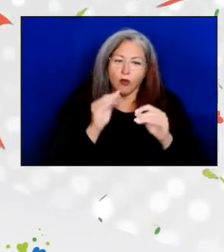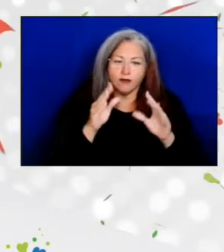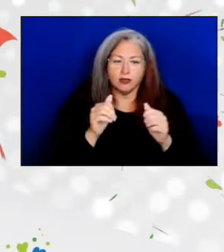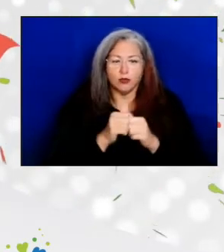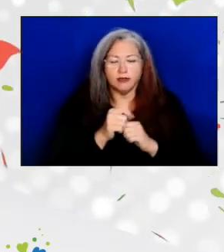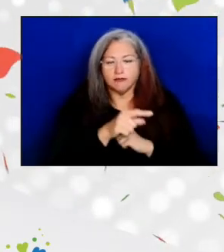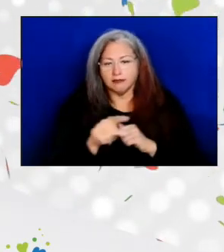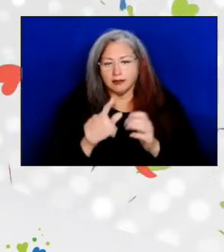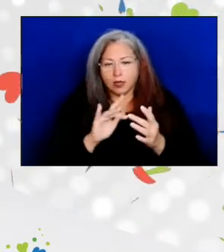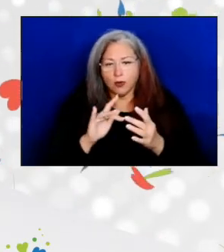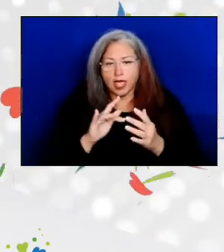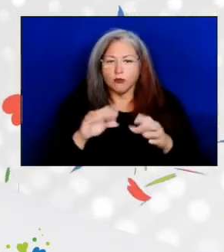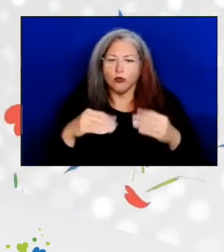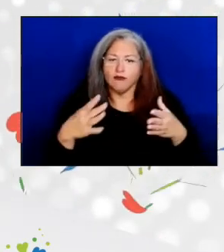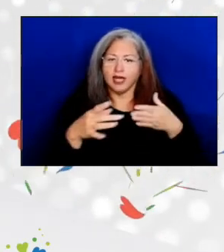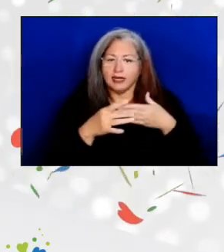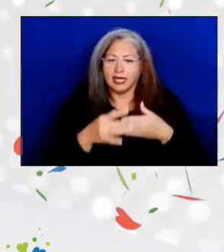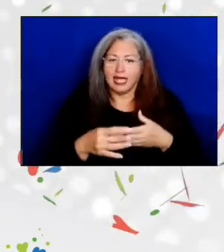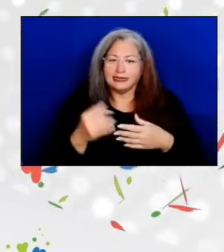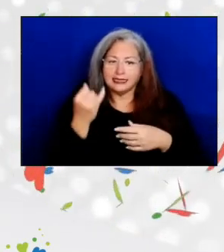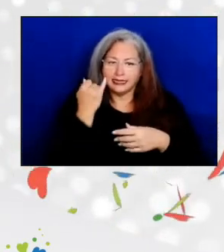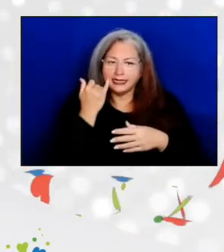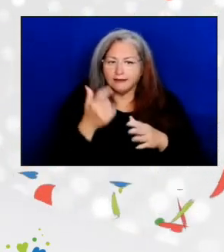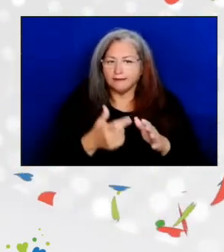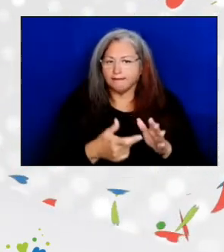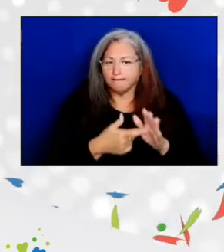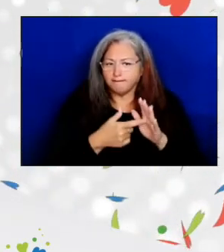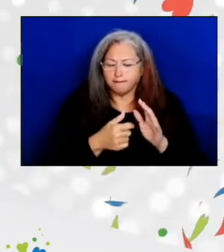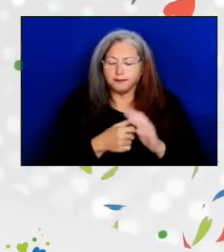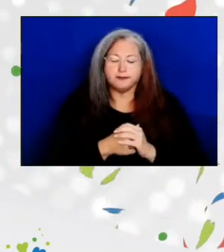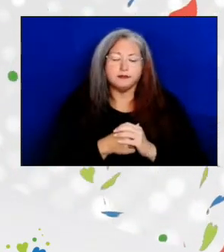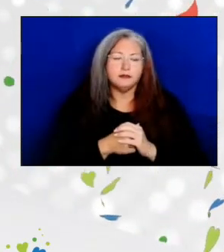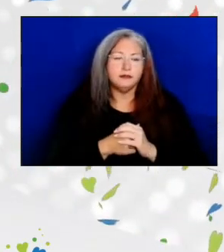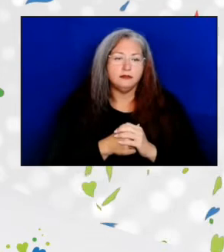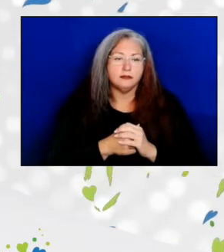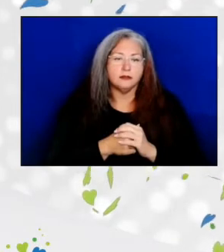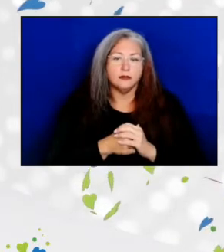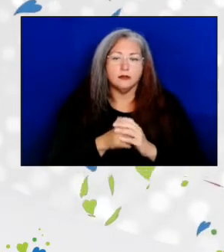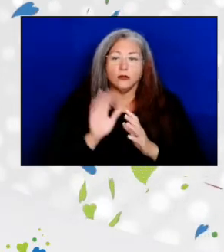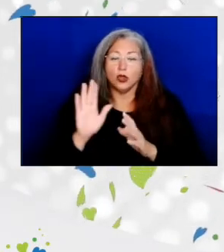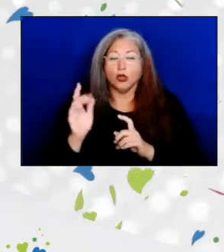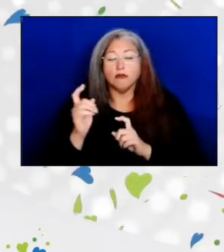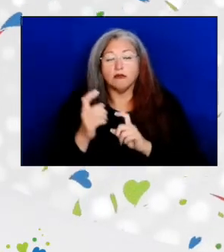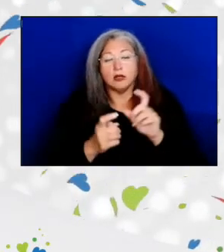and providing guidance When circumstances change. Her contributions to dozens